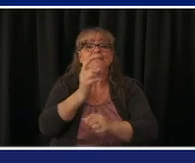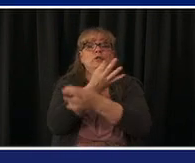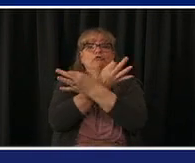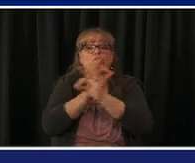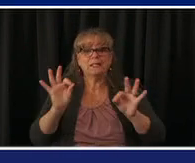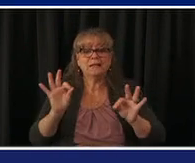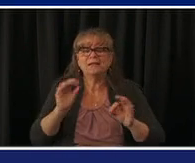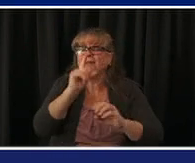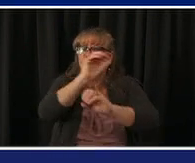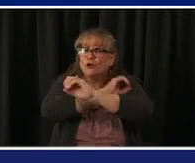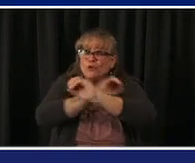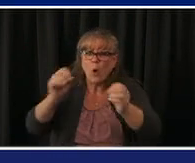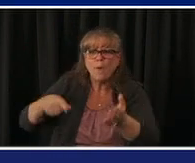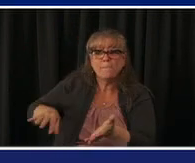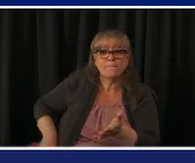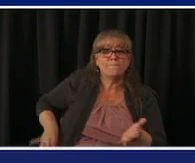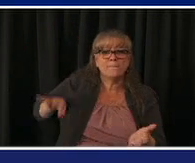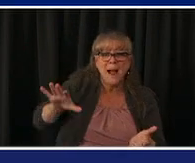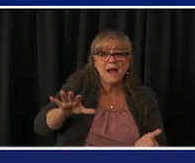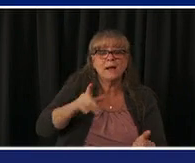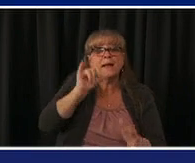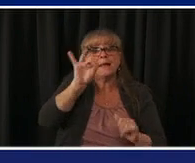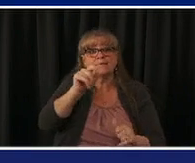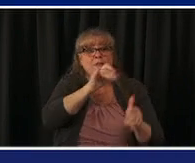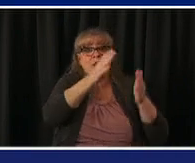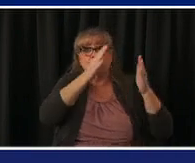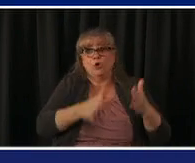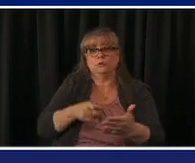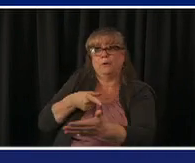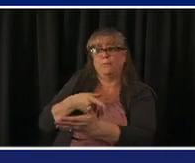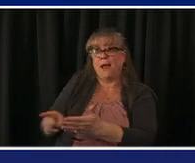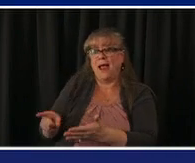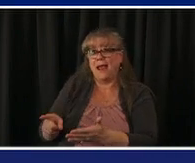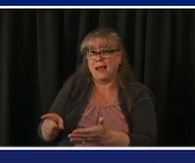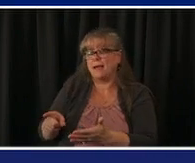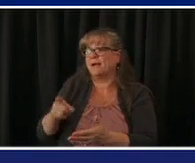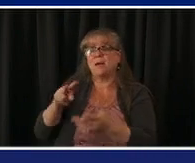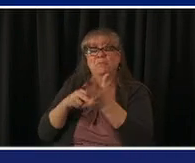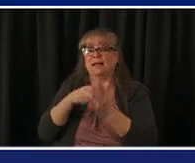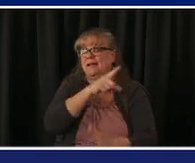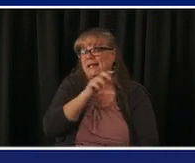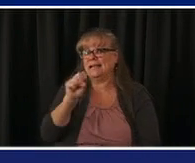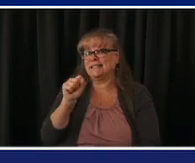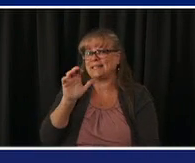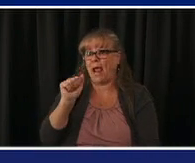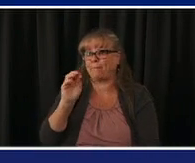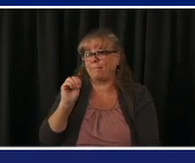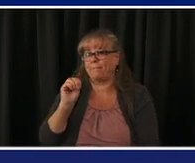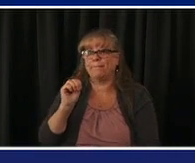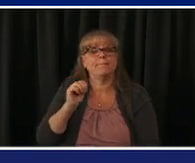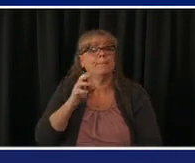trying to charge you it is likely a scam do not get that vaccine uh it is free and it is simple